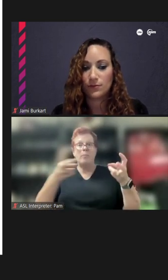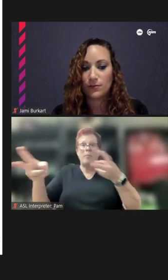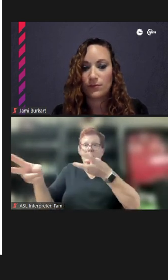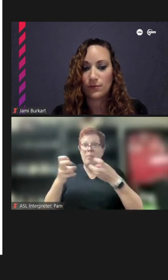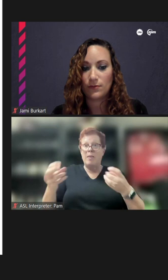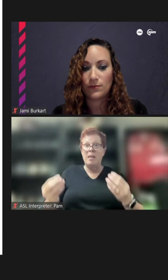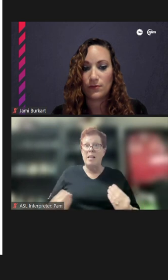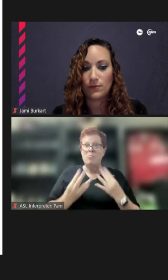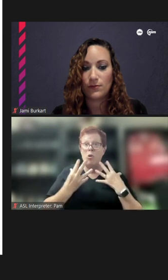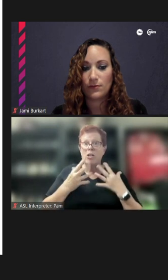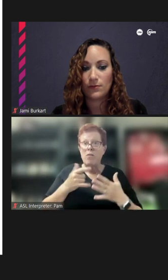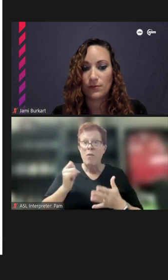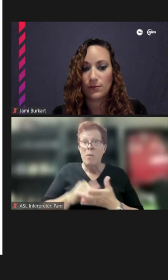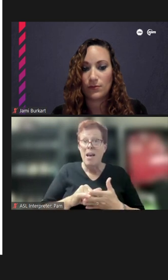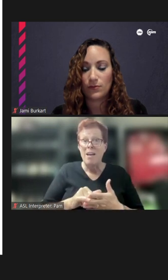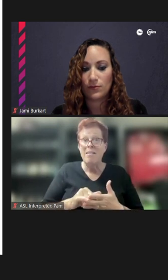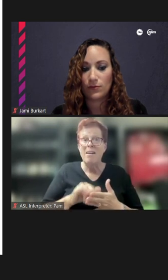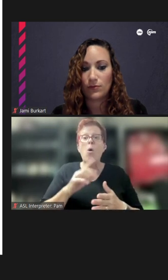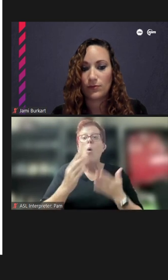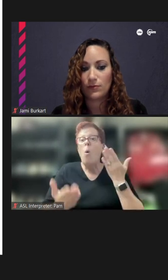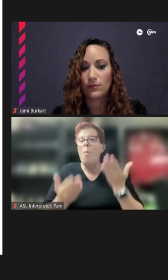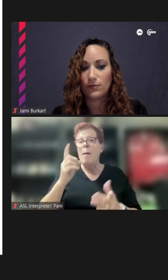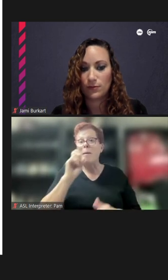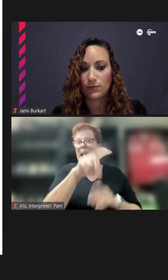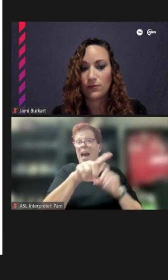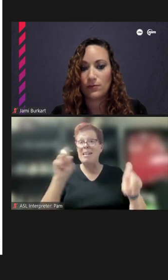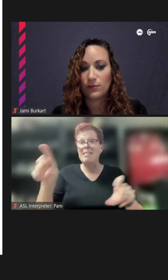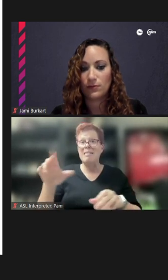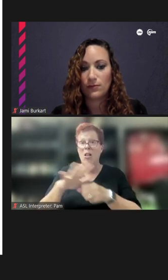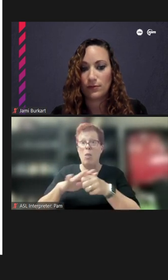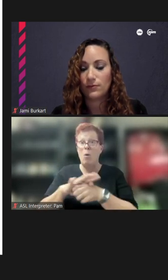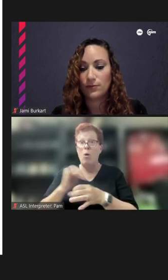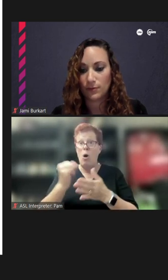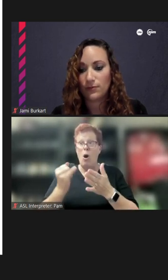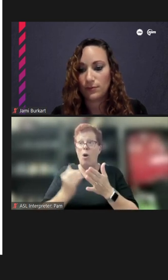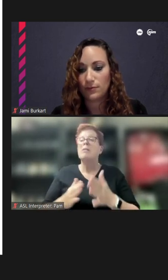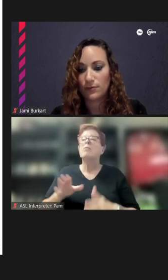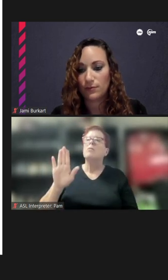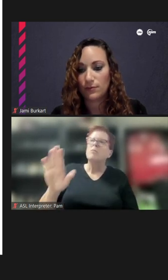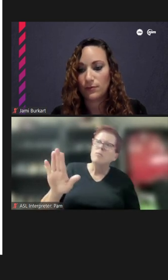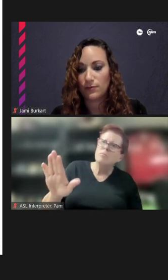asking -- even like reaching out to local artists who have actually left their mark on Argyle would be